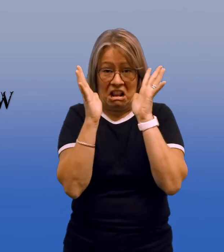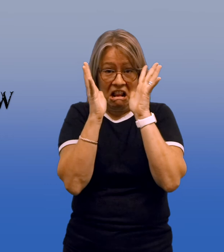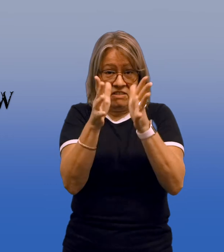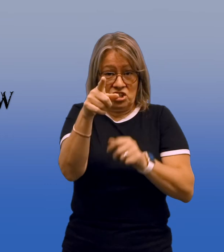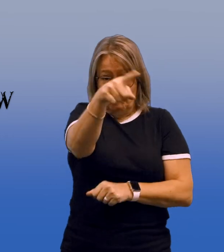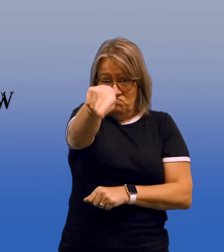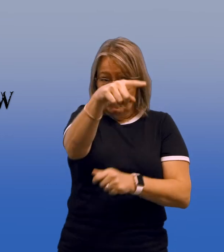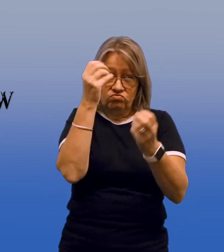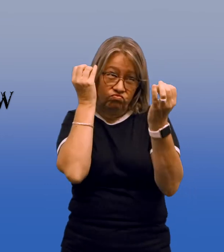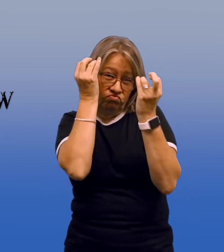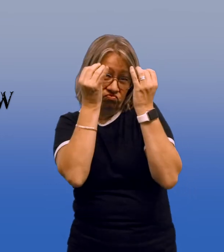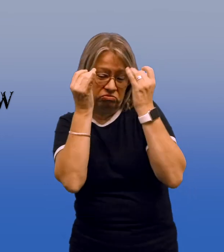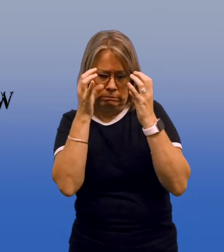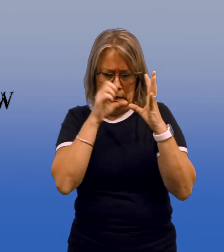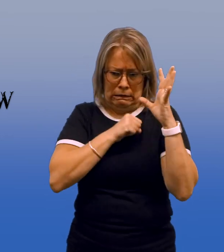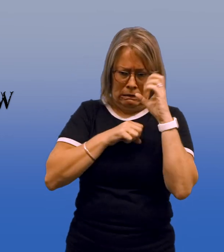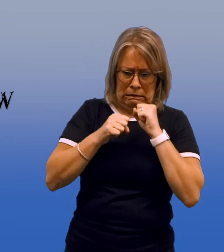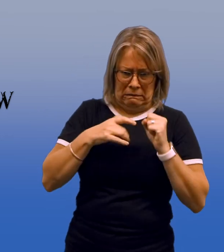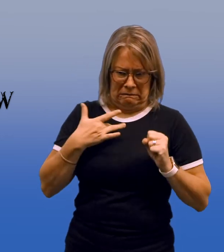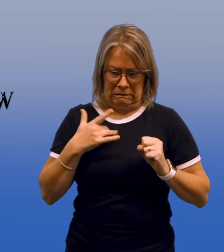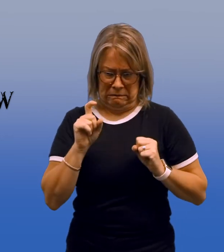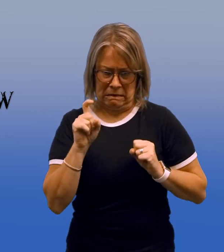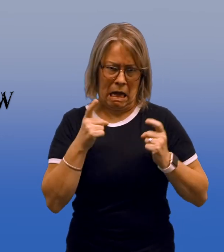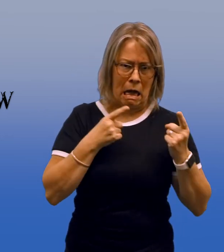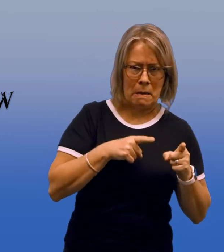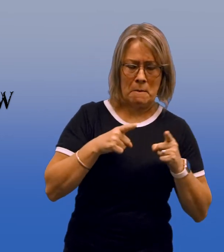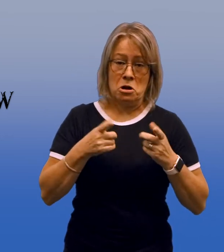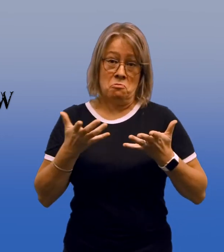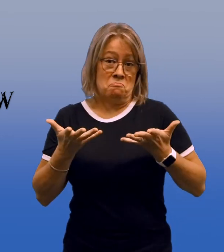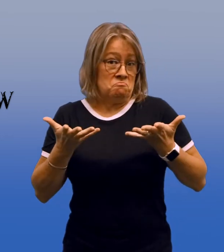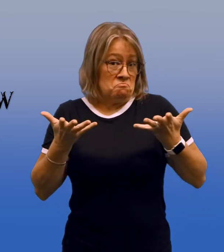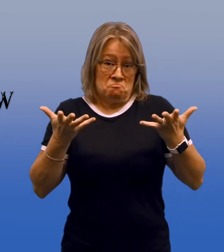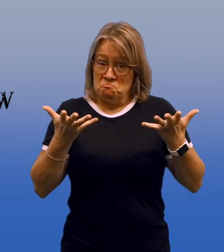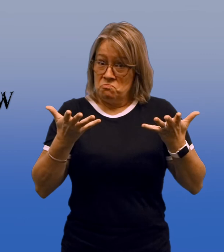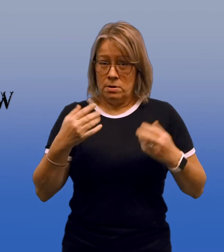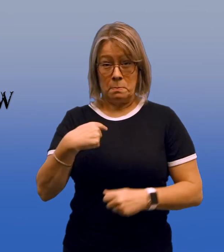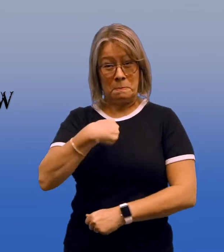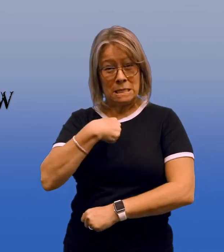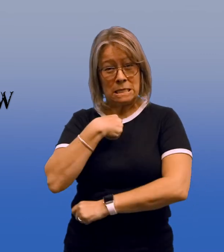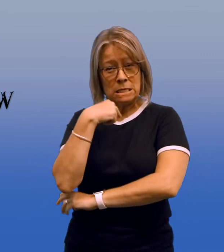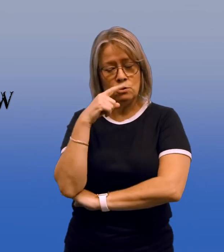He left it to you to imagine, to guess, to feel uncertain about what happened.